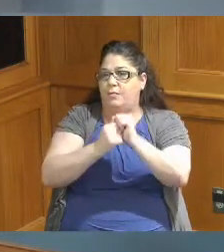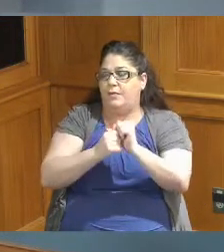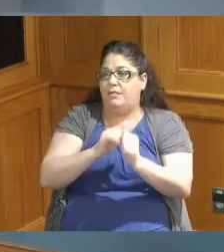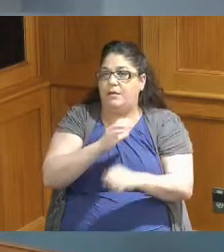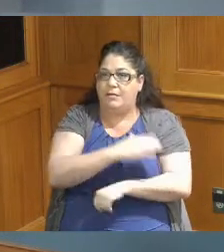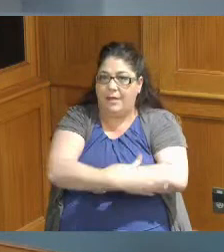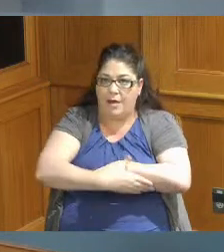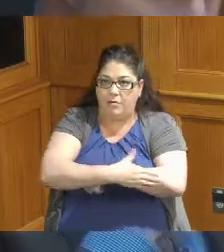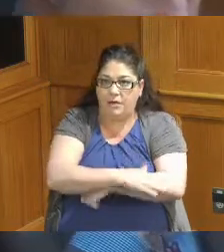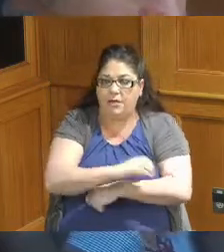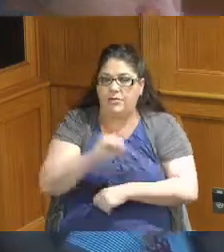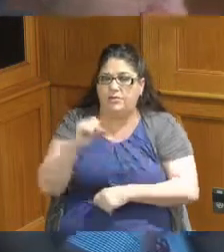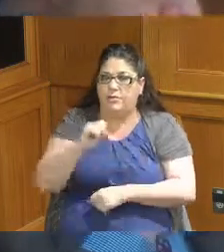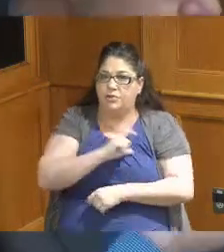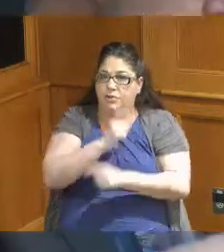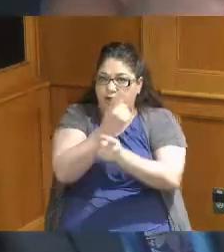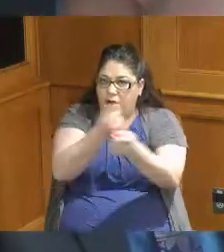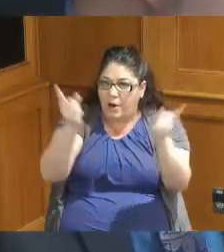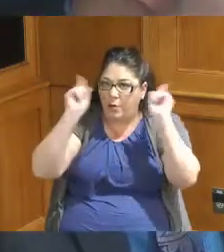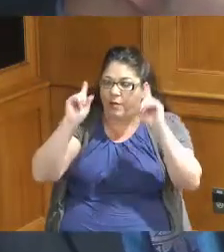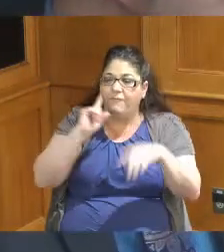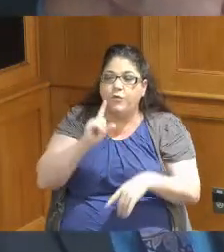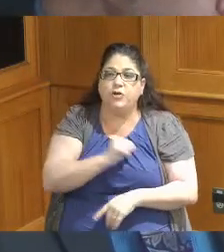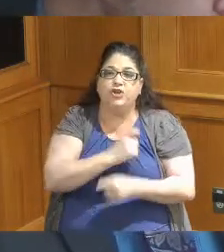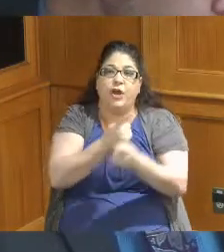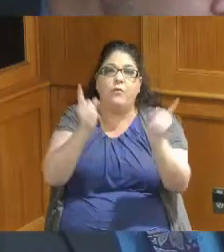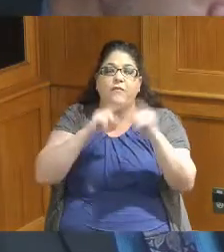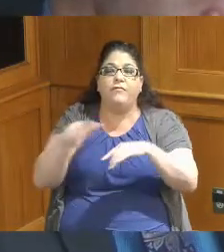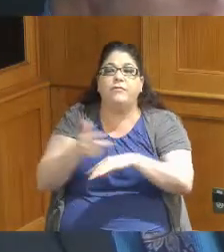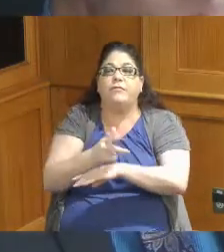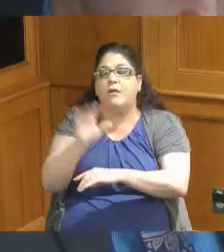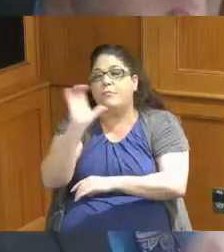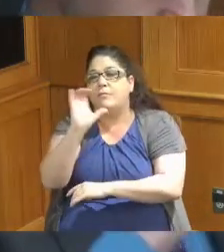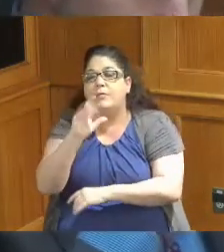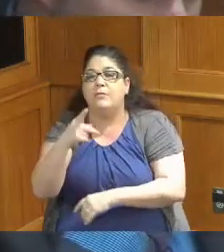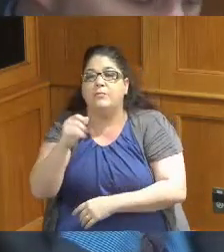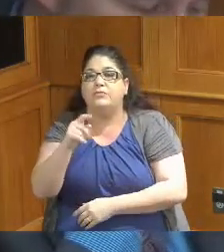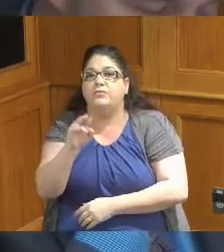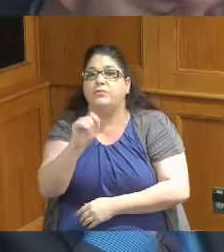Sheriff and Anderson Township for Sheriff patrols I understand it's a large dollar amounts about 14